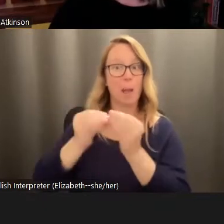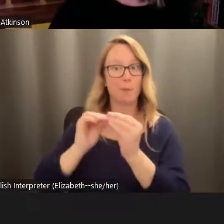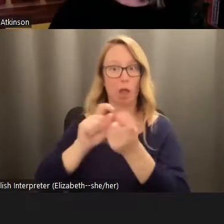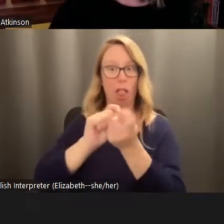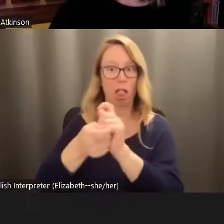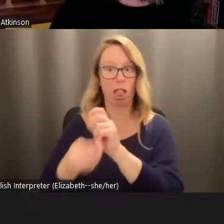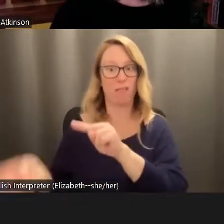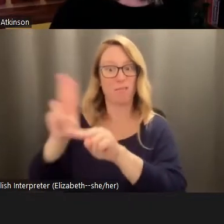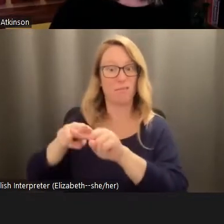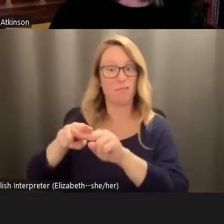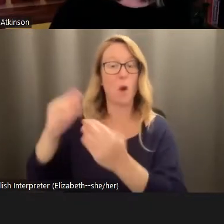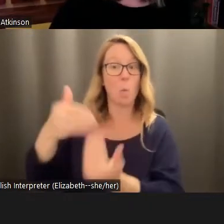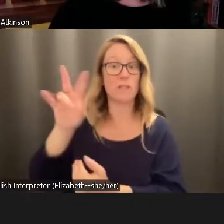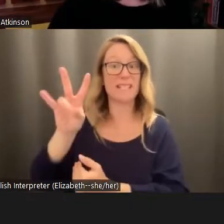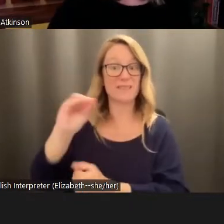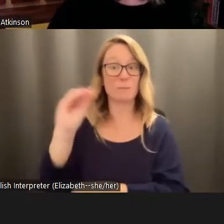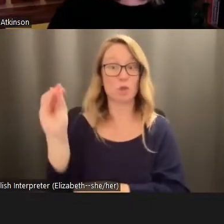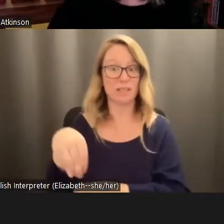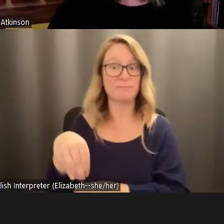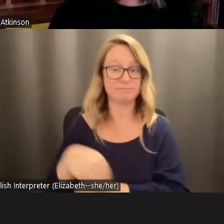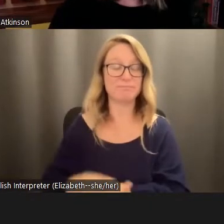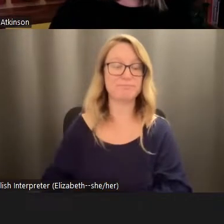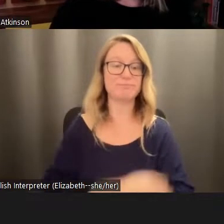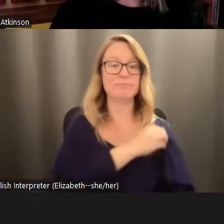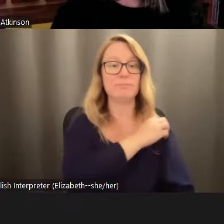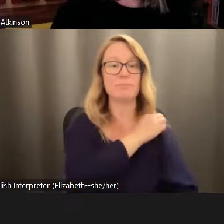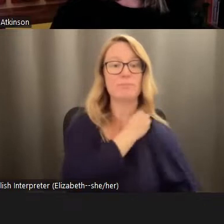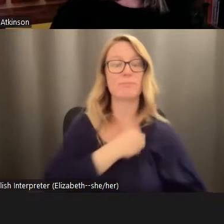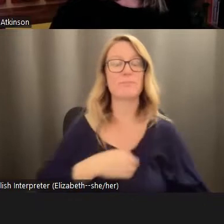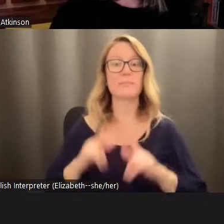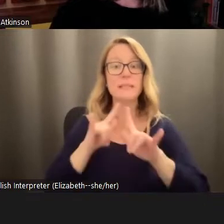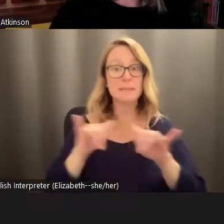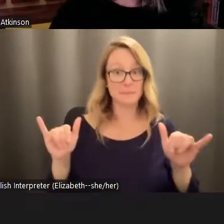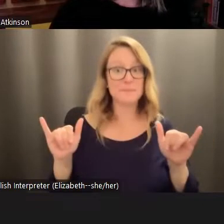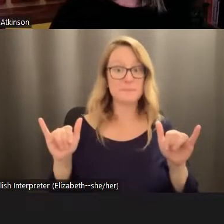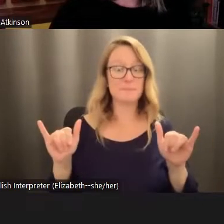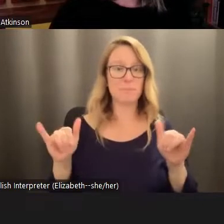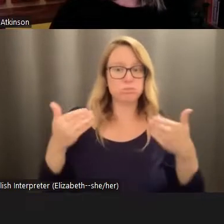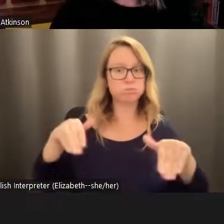almost 70%. At the same time, there's immense human suffering.